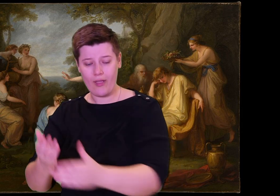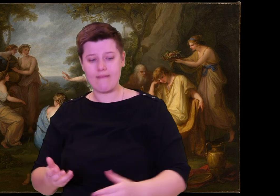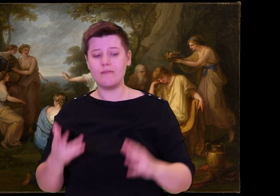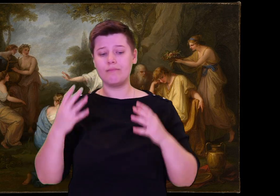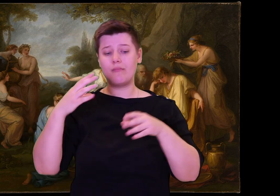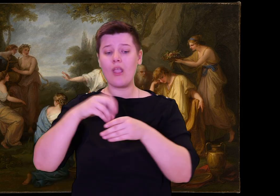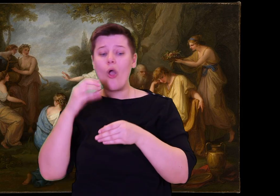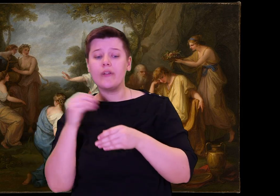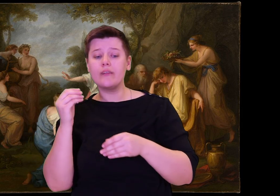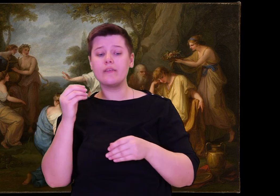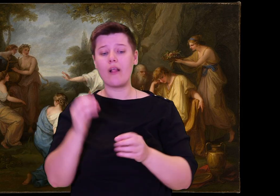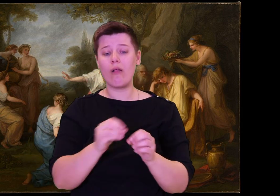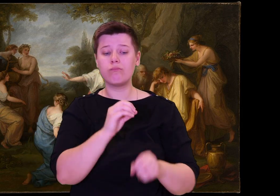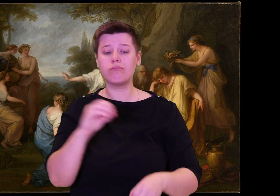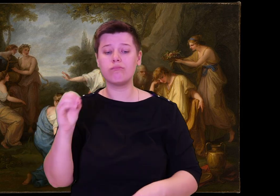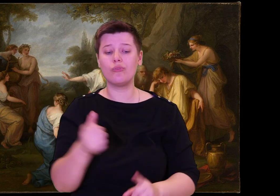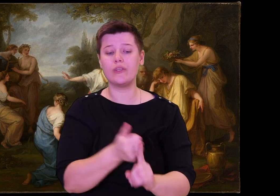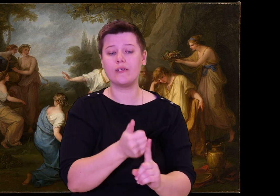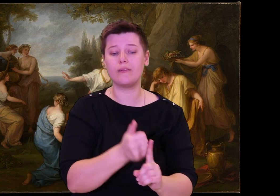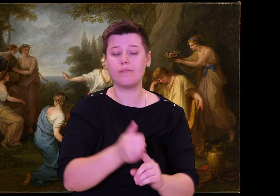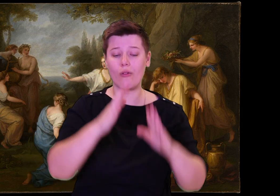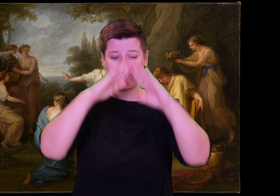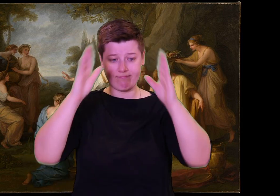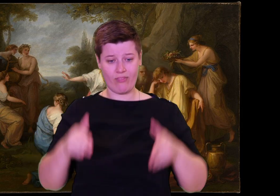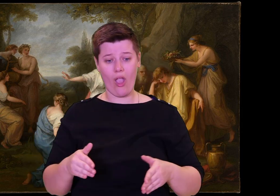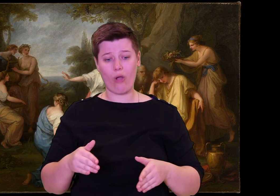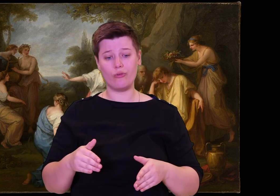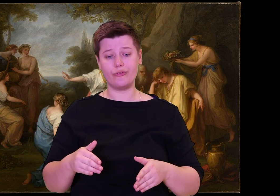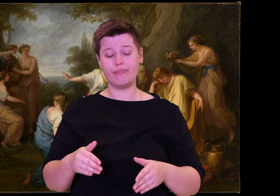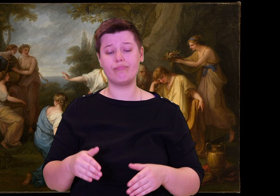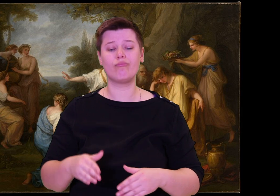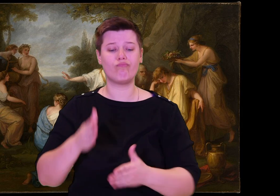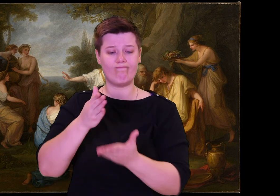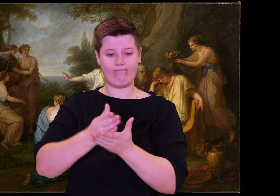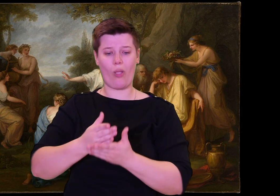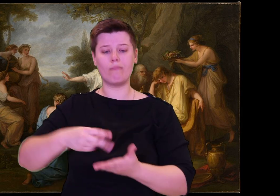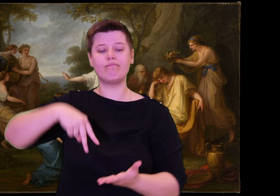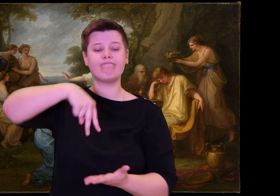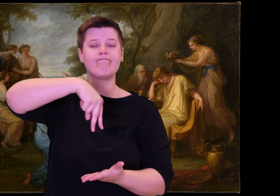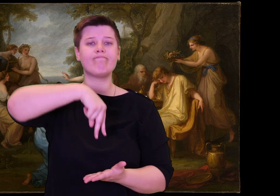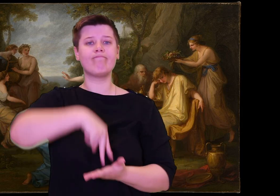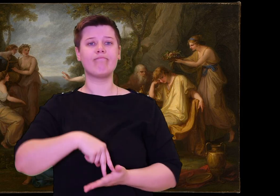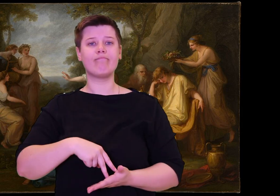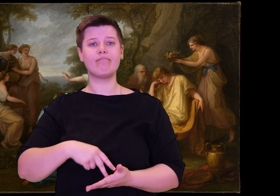He led her in, and Pallas followed him.